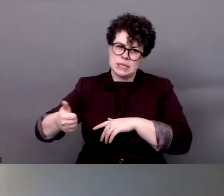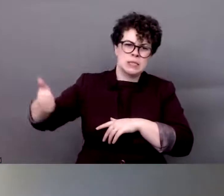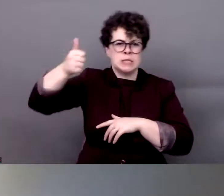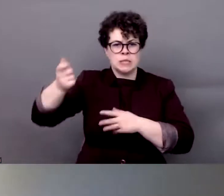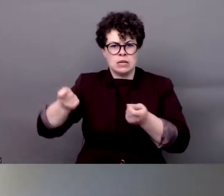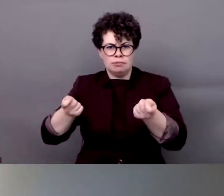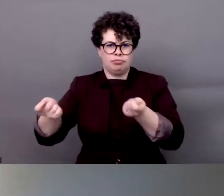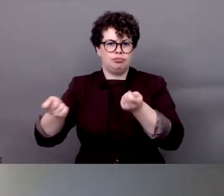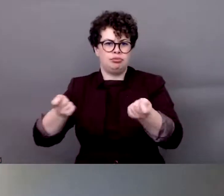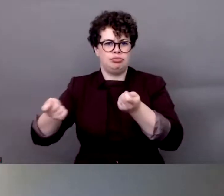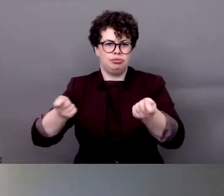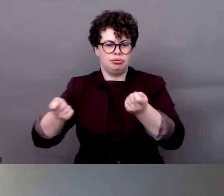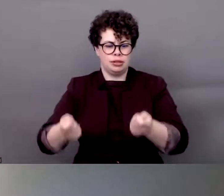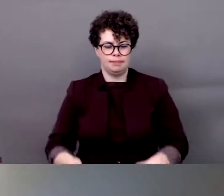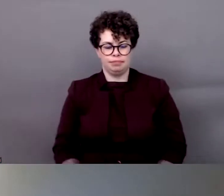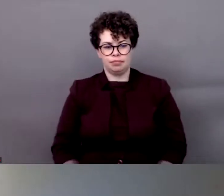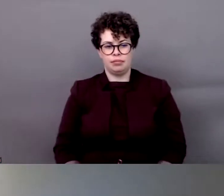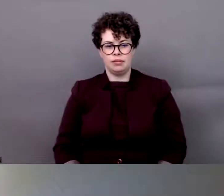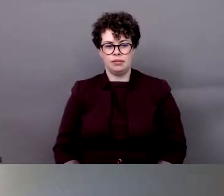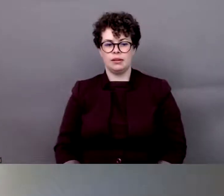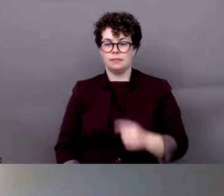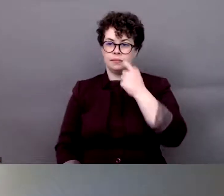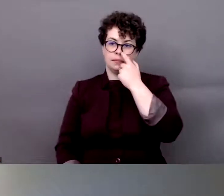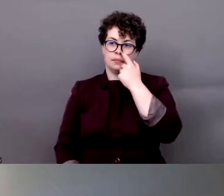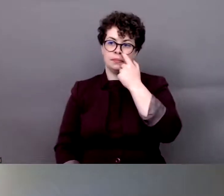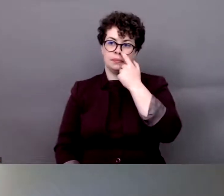coordinator. He's also currently working